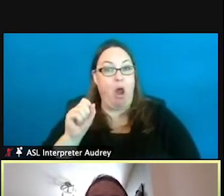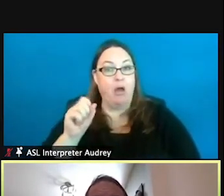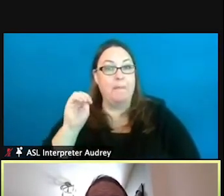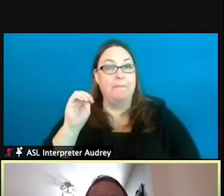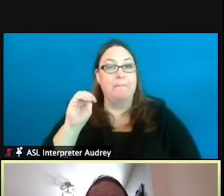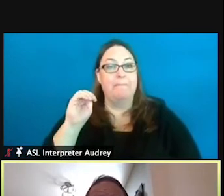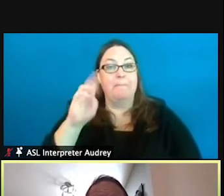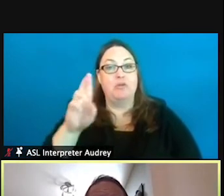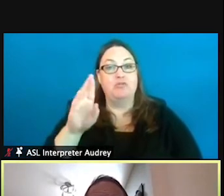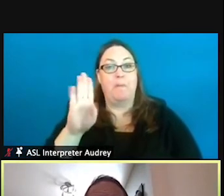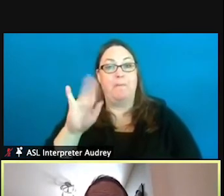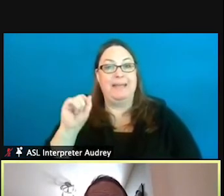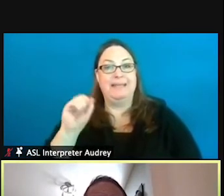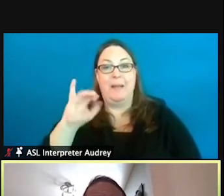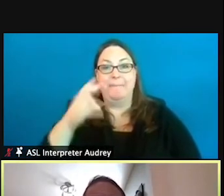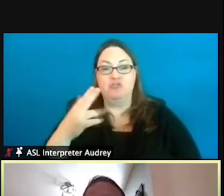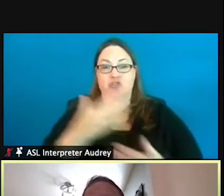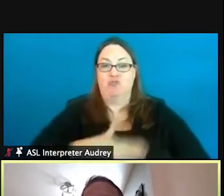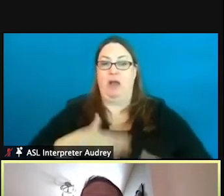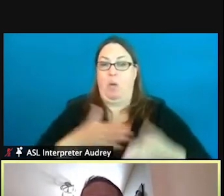or Michigan Recreational Boating Information System.